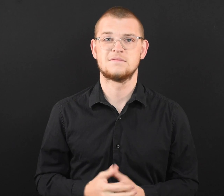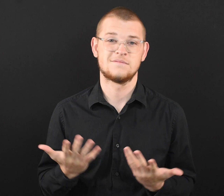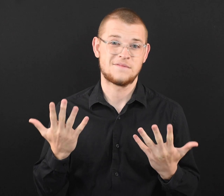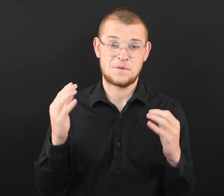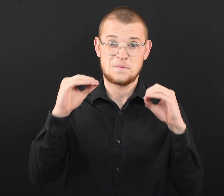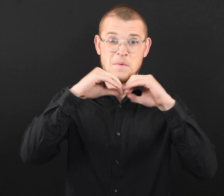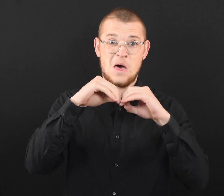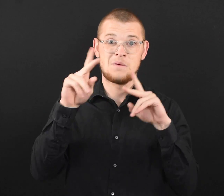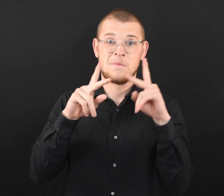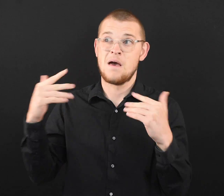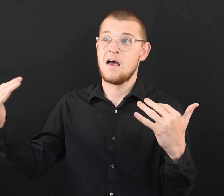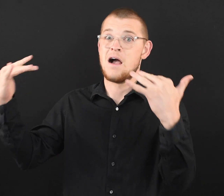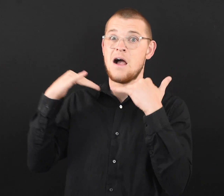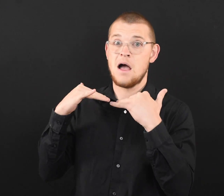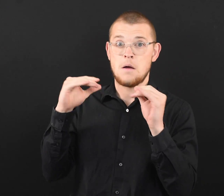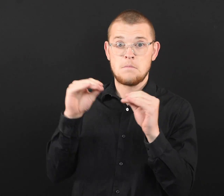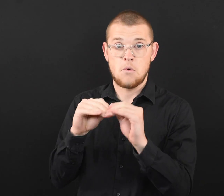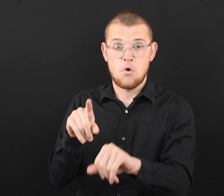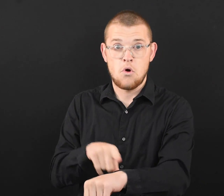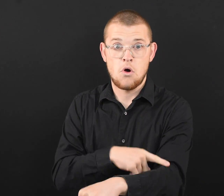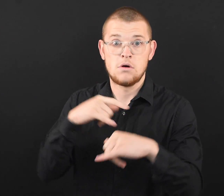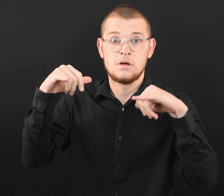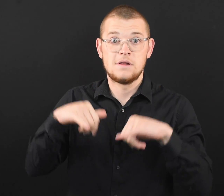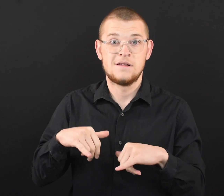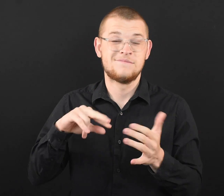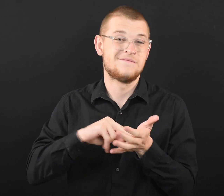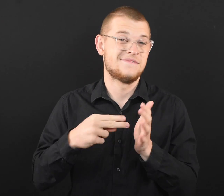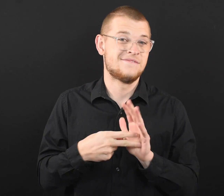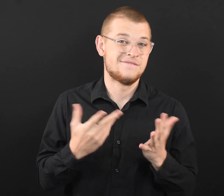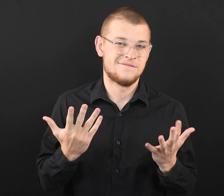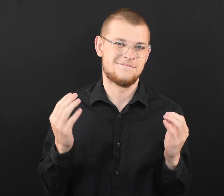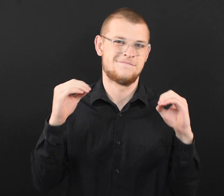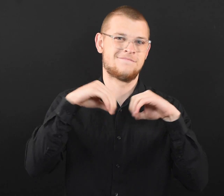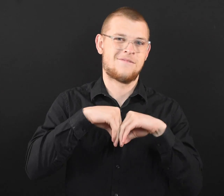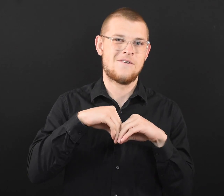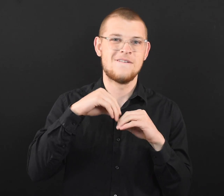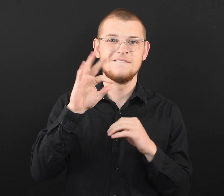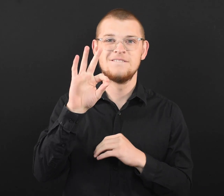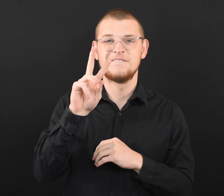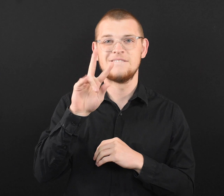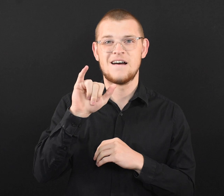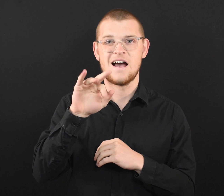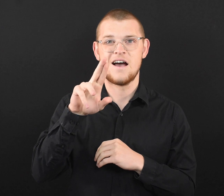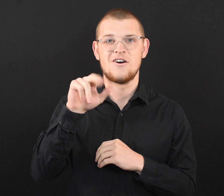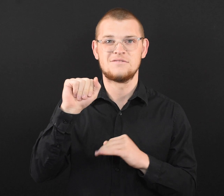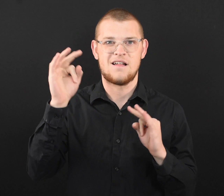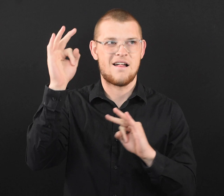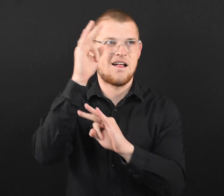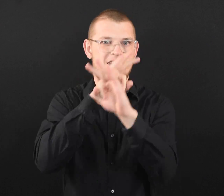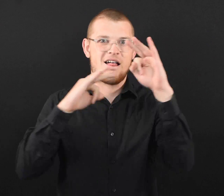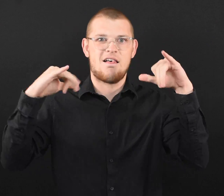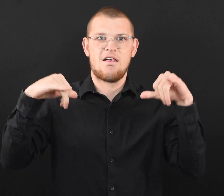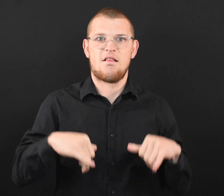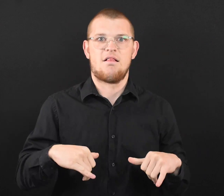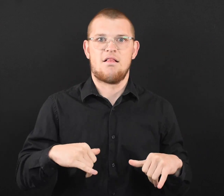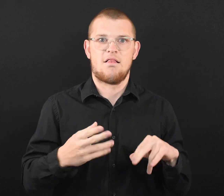The more people inside your home, and the longer they stay, the more virus particles can accumulate. ●